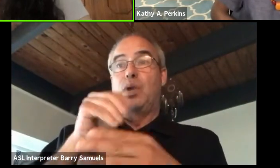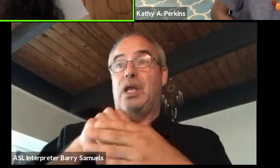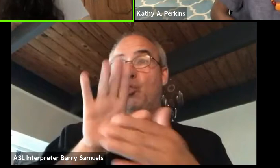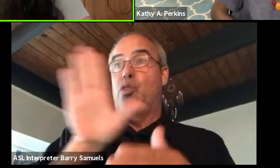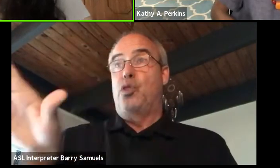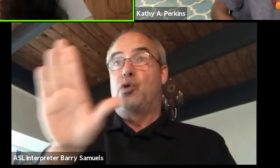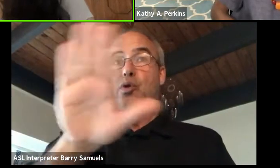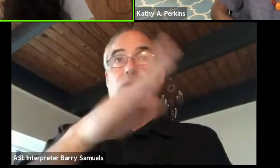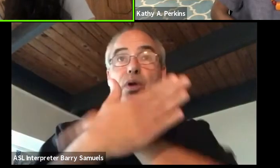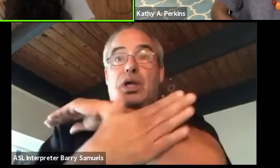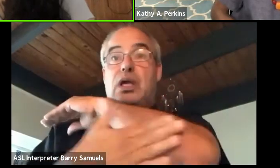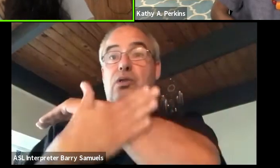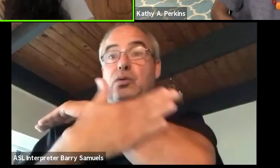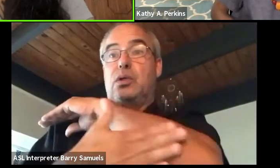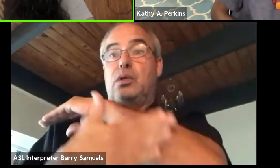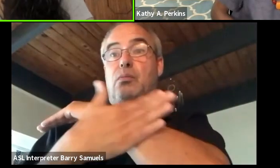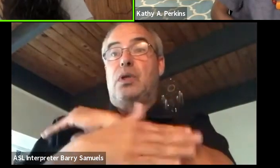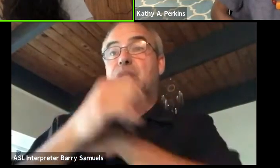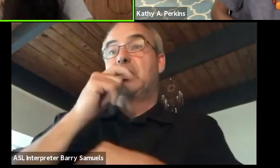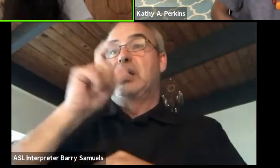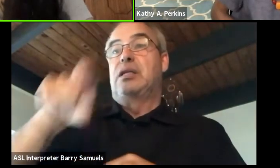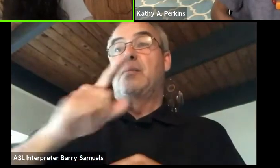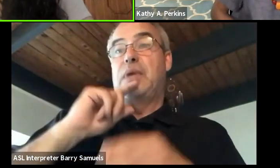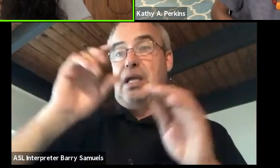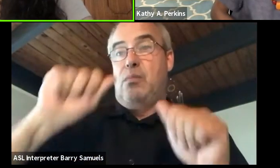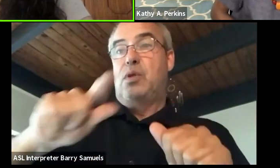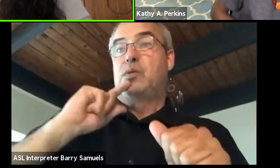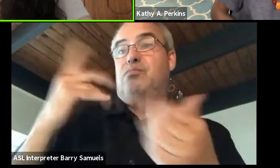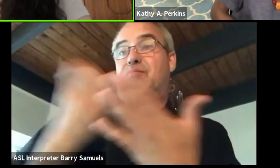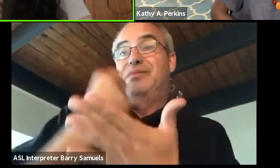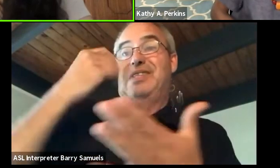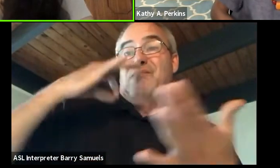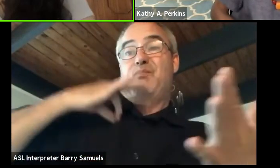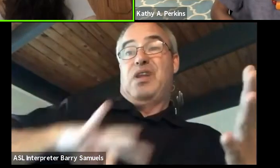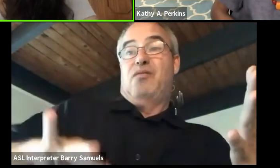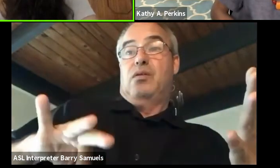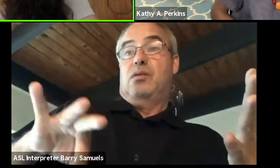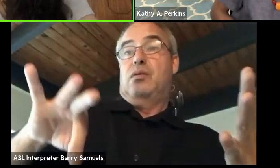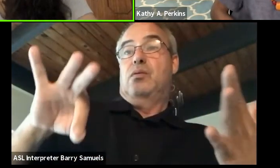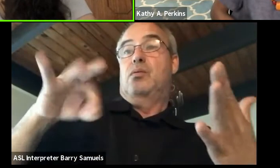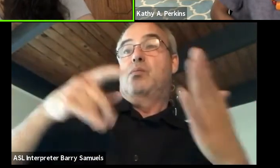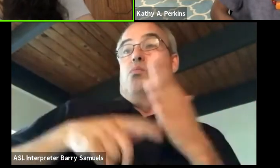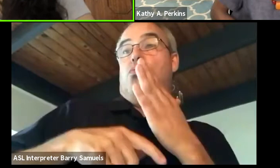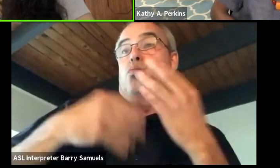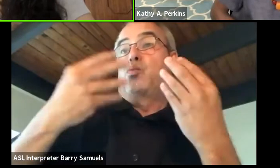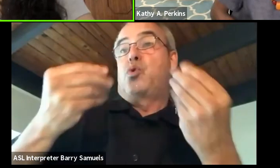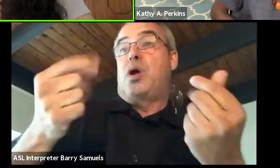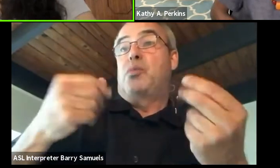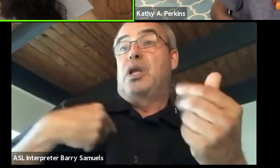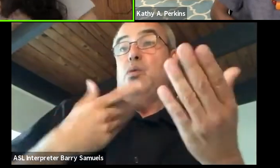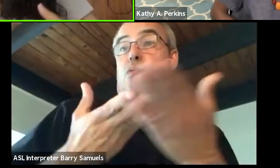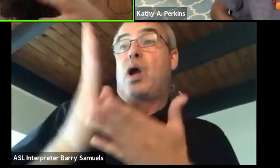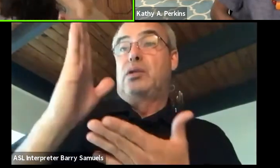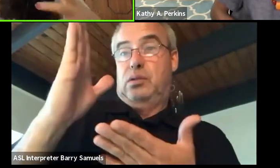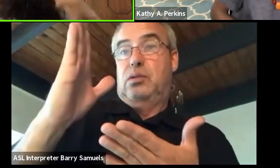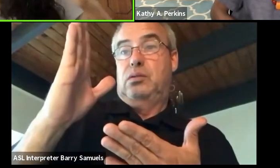but we're not necessarily able to reap the benefit of that intellectual property. And so just hearing you speak about